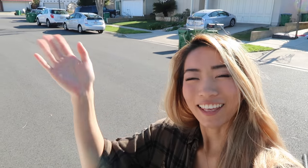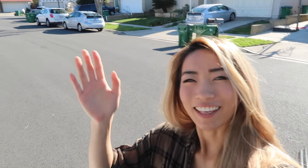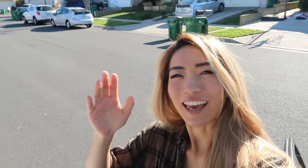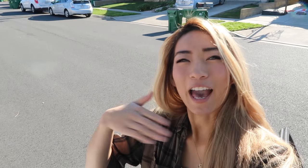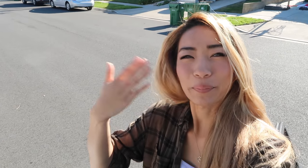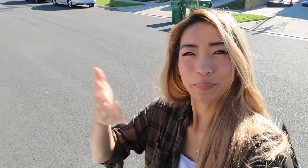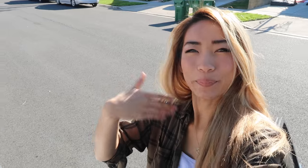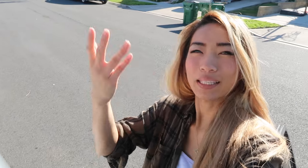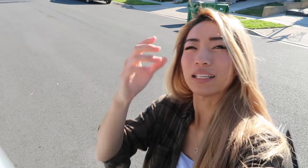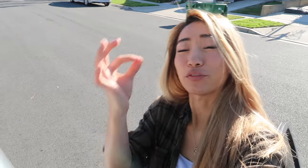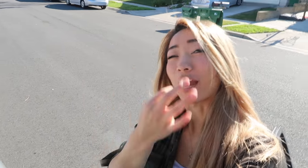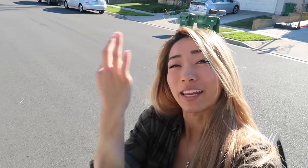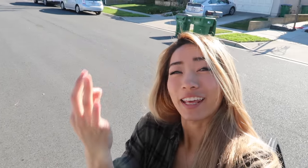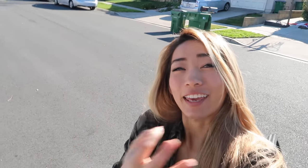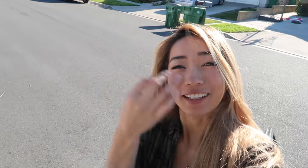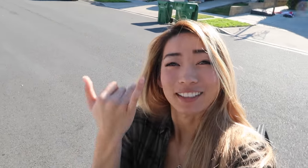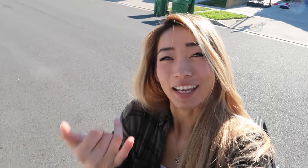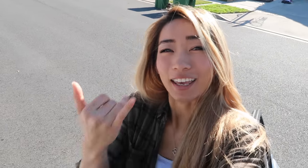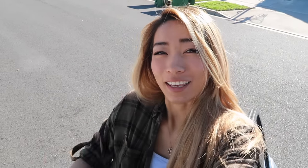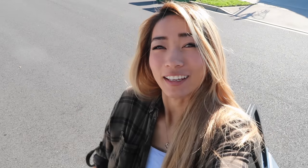Hey! Happy Friday today!